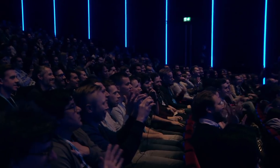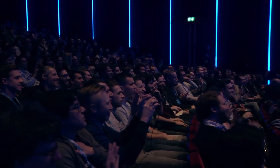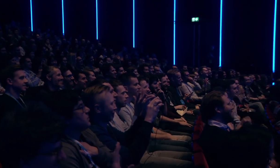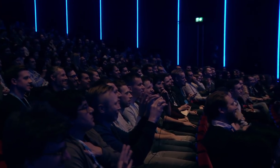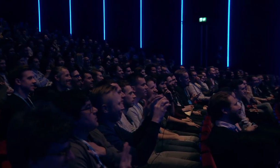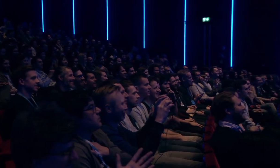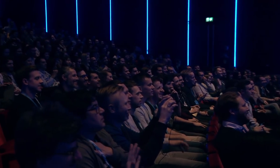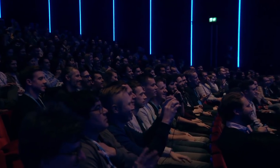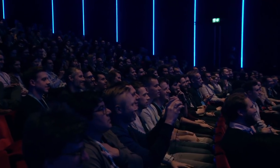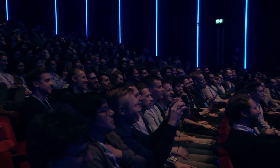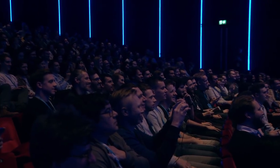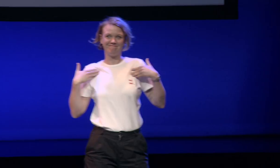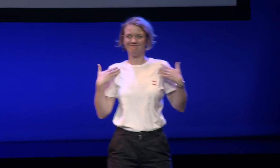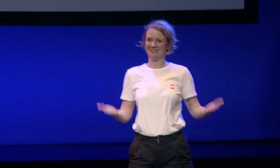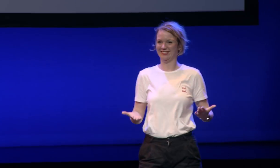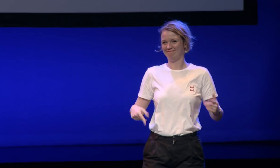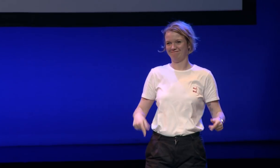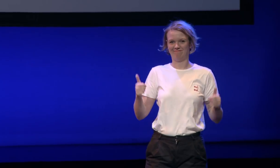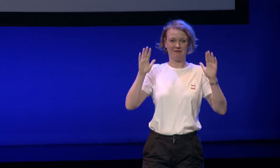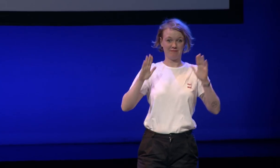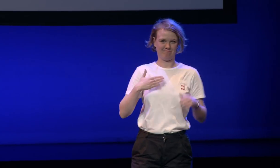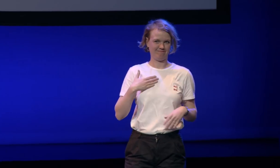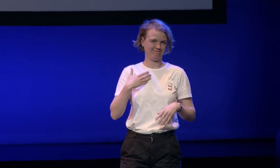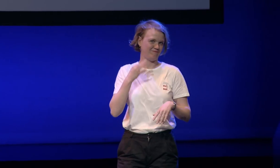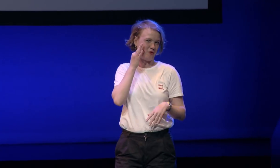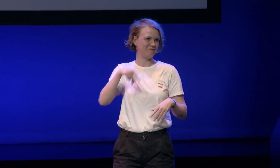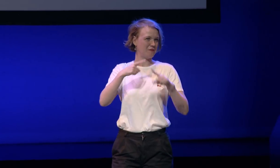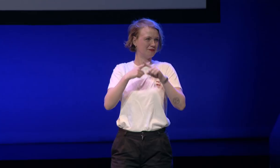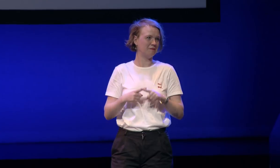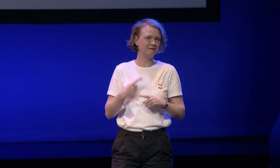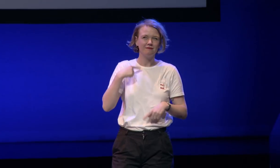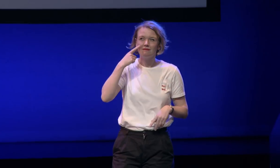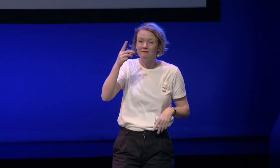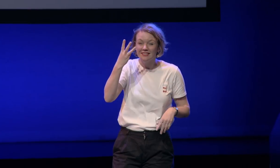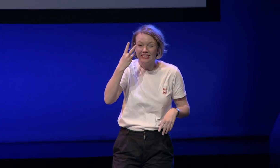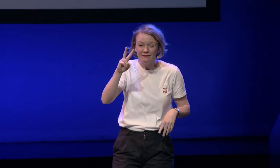perfect thank you I'm really happy to be here today I live in Amsterdam actually